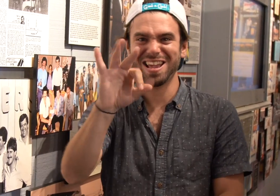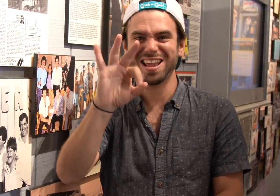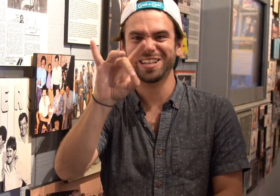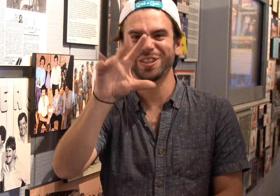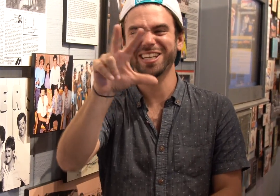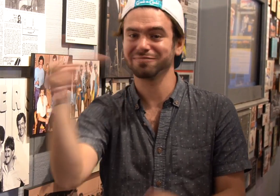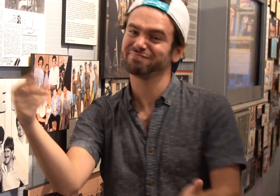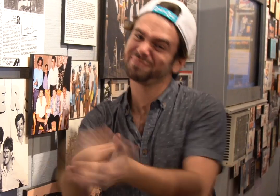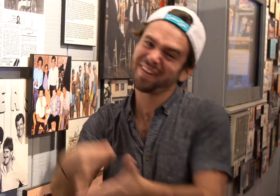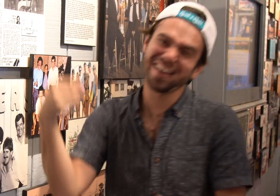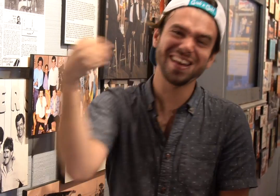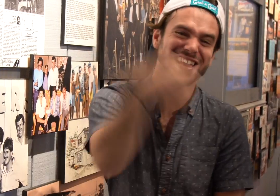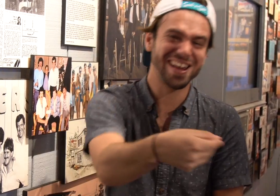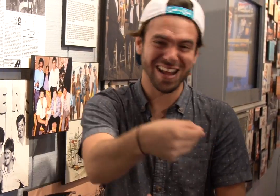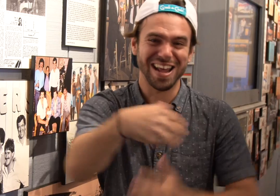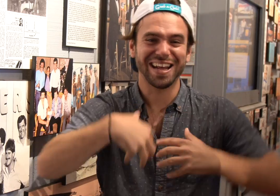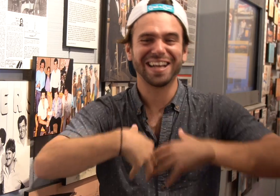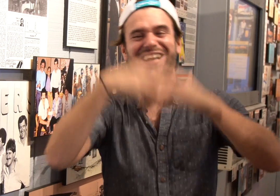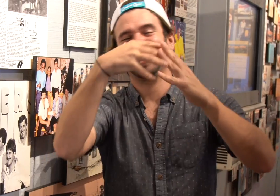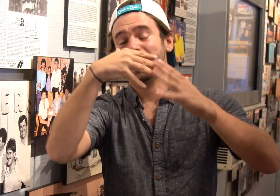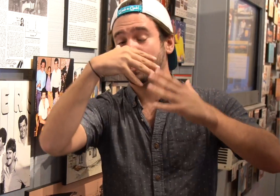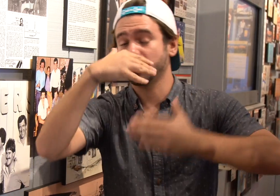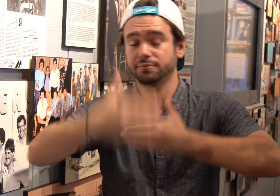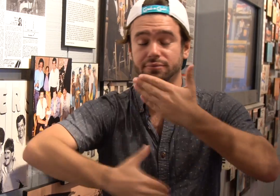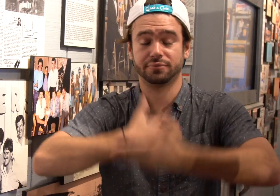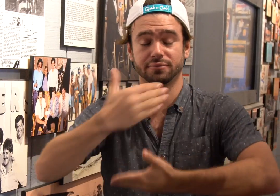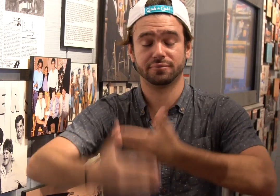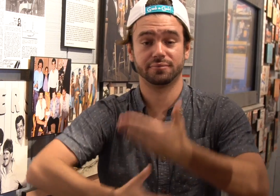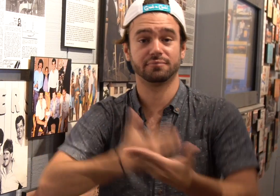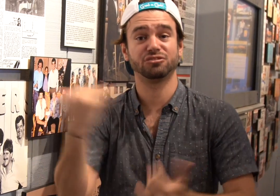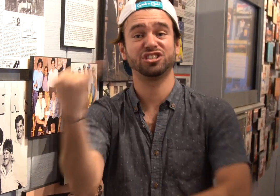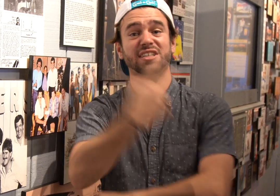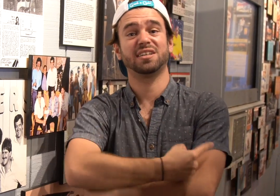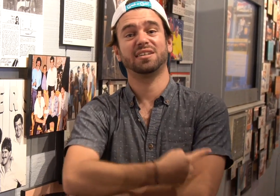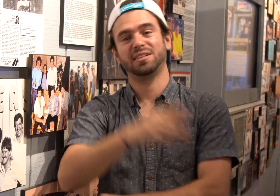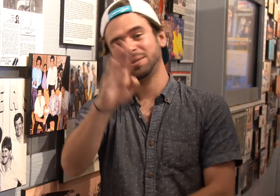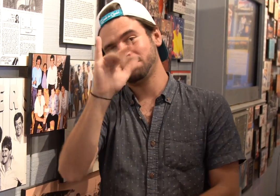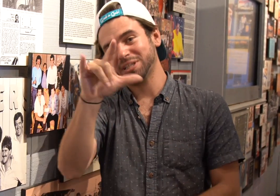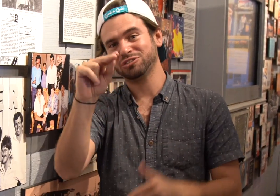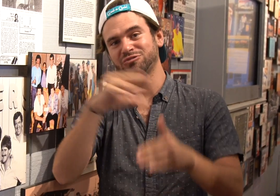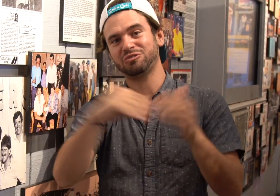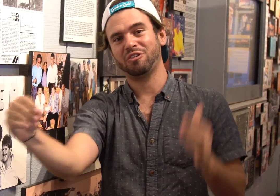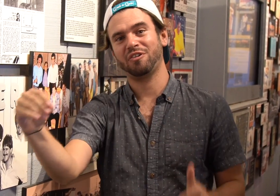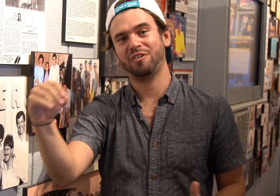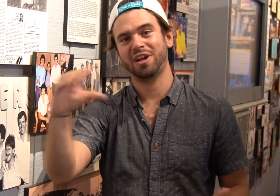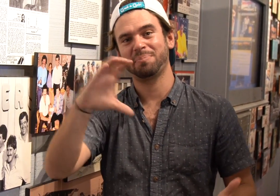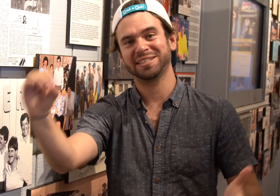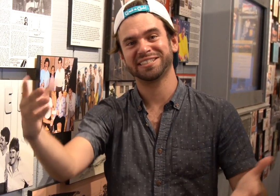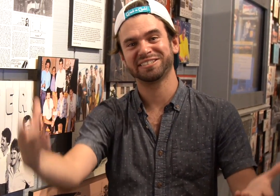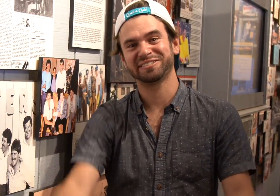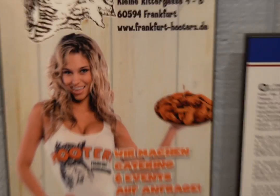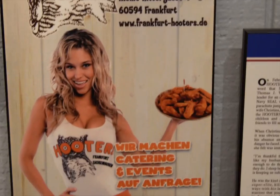Yep, the April Fool's day back in 1983. Long after buying it, it's become a Billion dollar company.